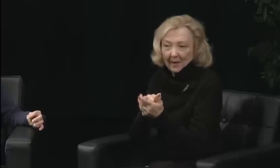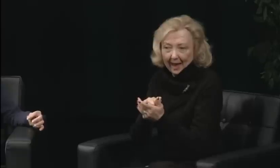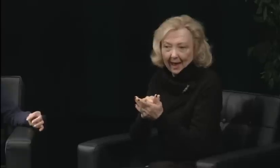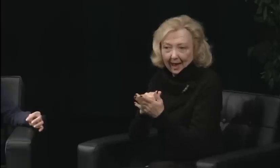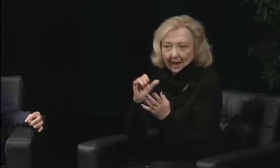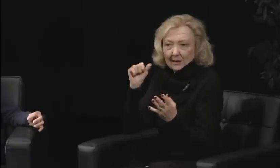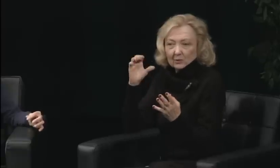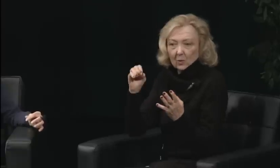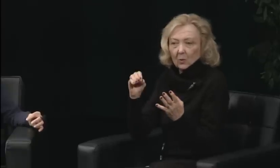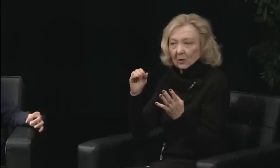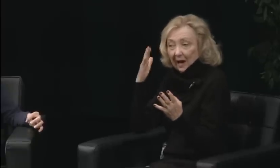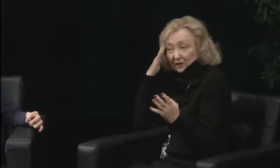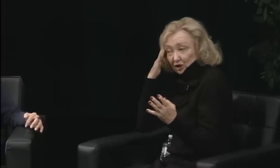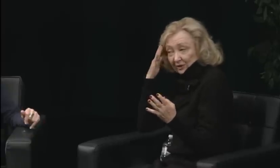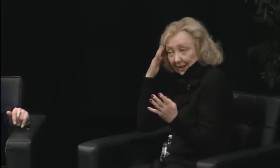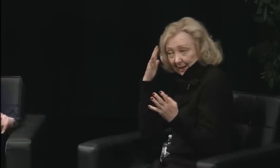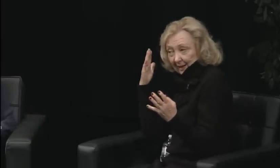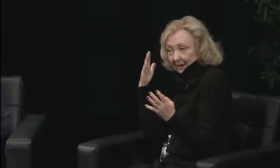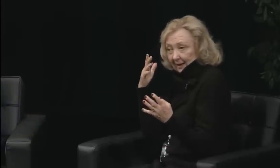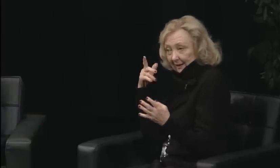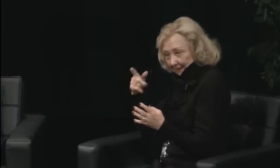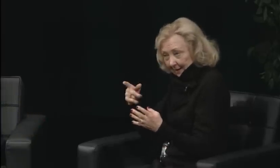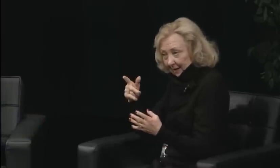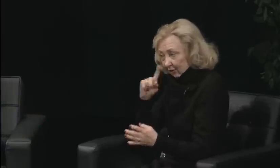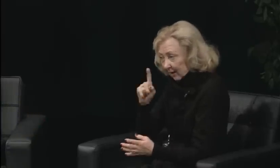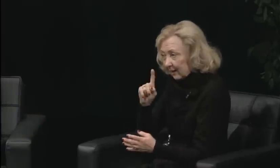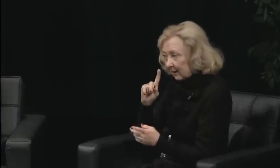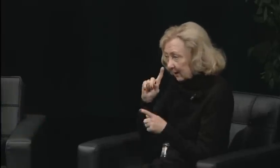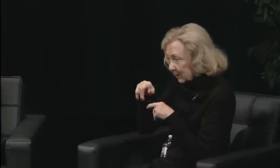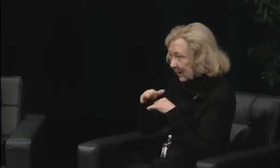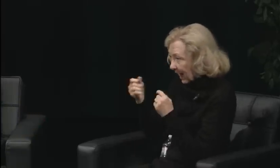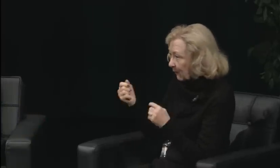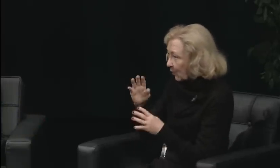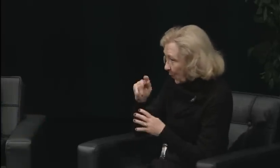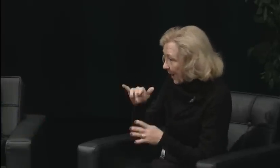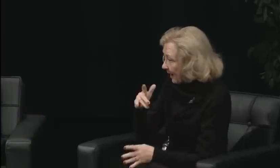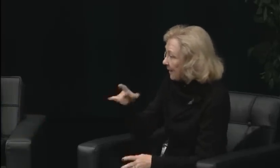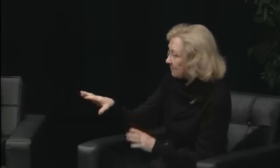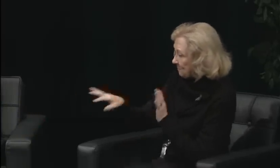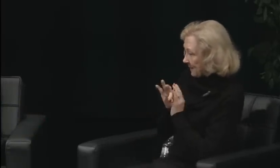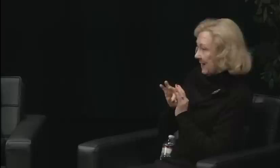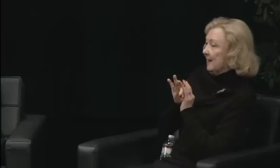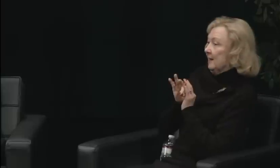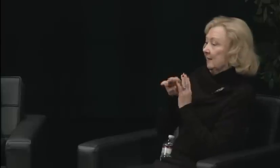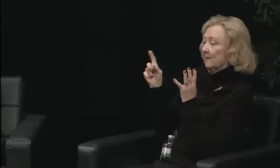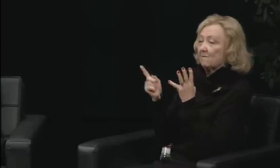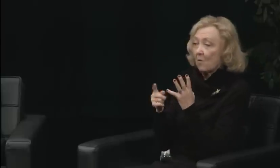and we were able to really move as a result of that. Yes, I do agree with that.